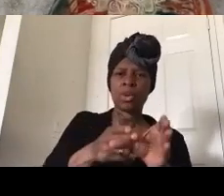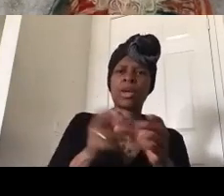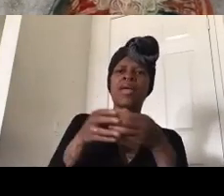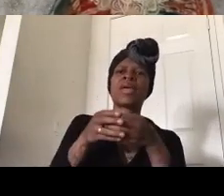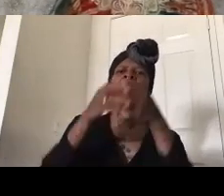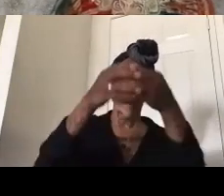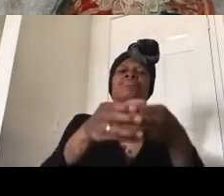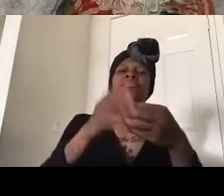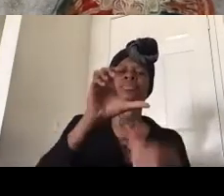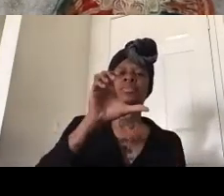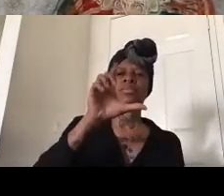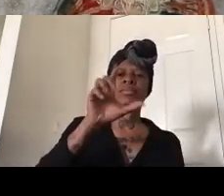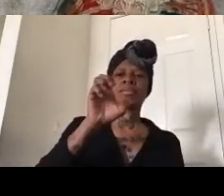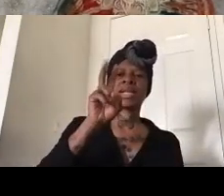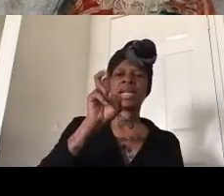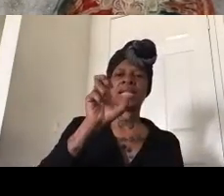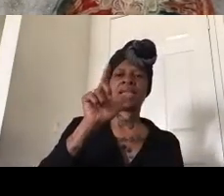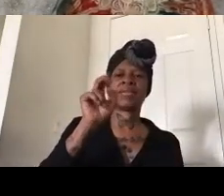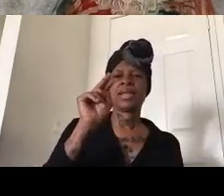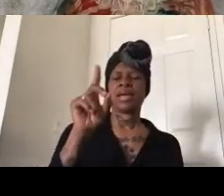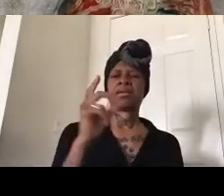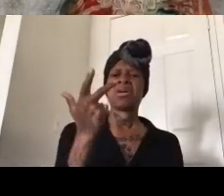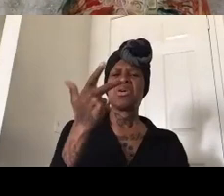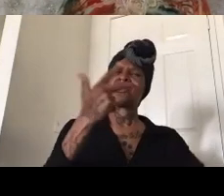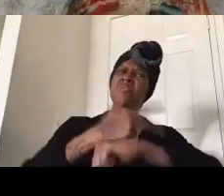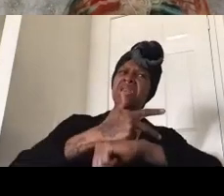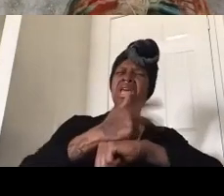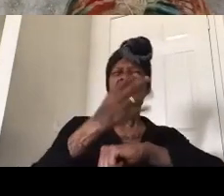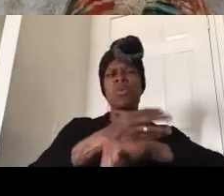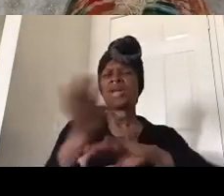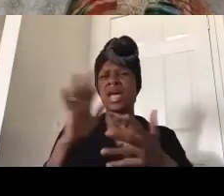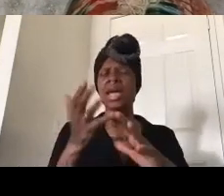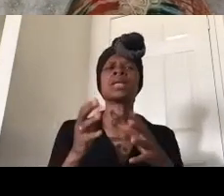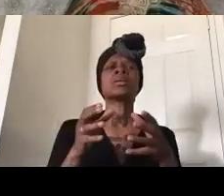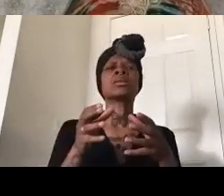um and had a three or four day convening with the movement for black lives black